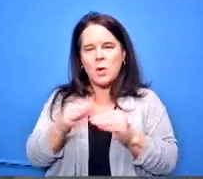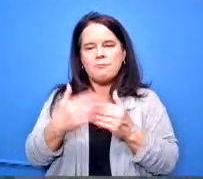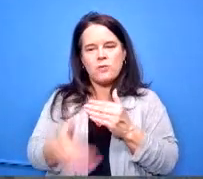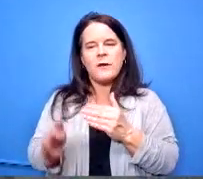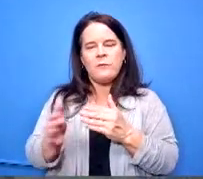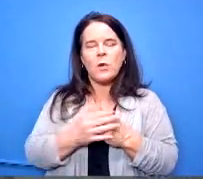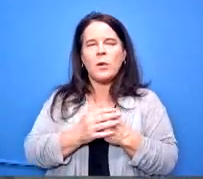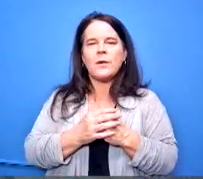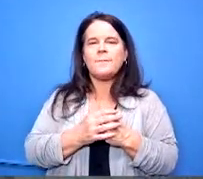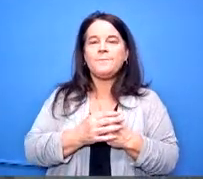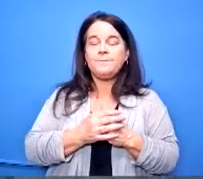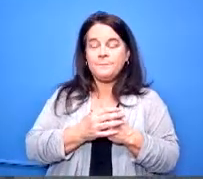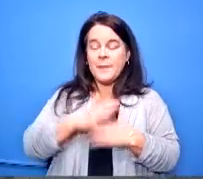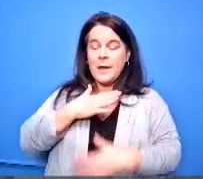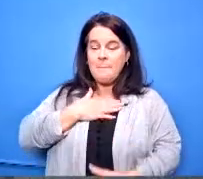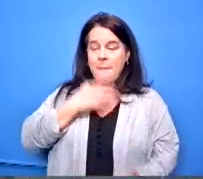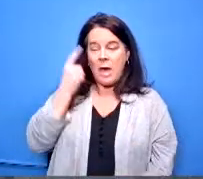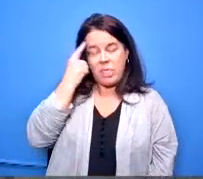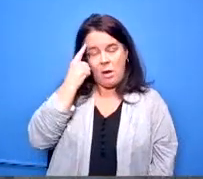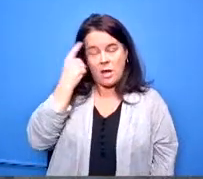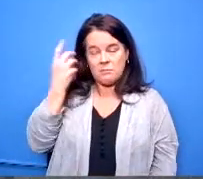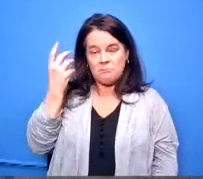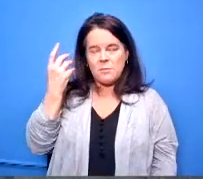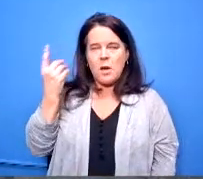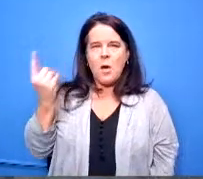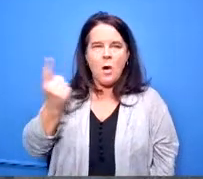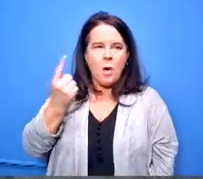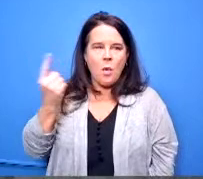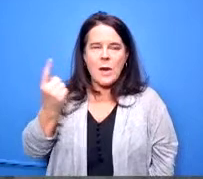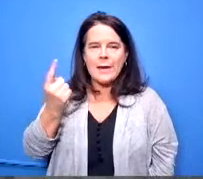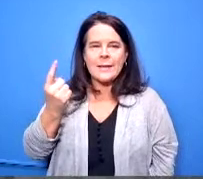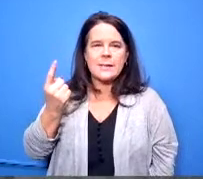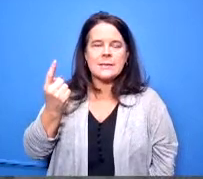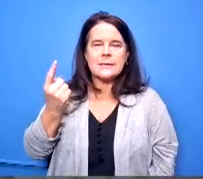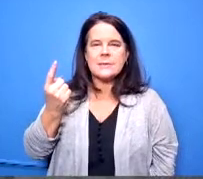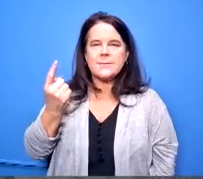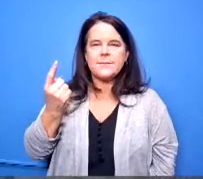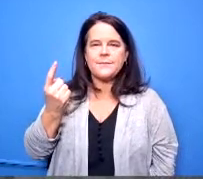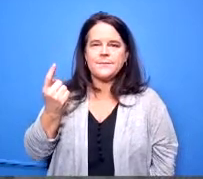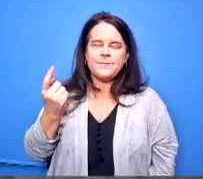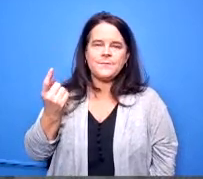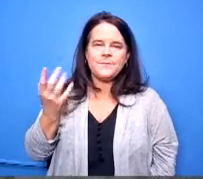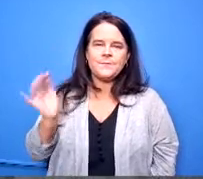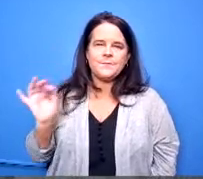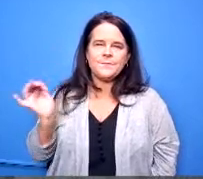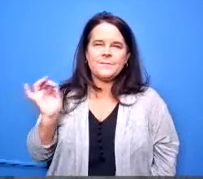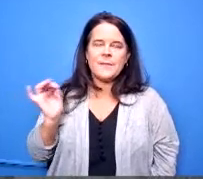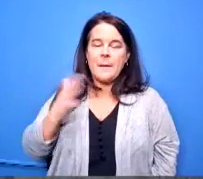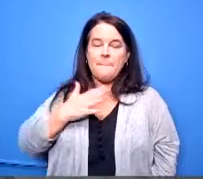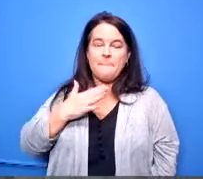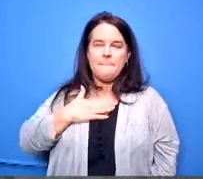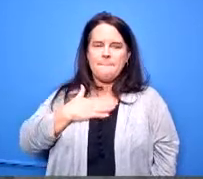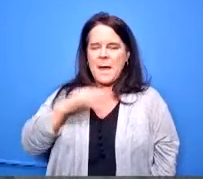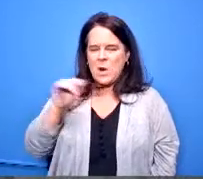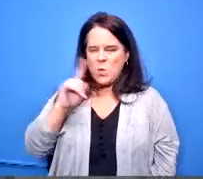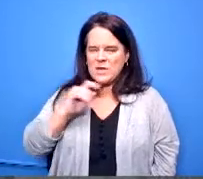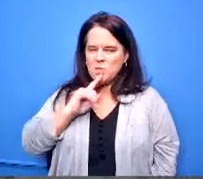my thoughts always go back to like um even my my my questions really center around the guidance